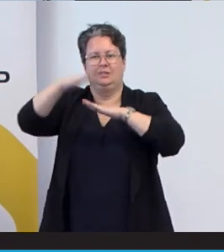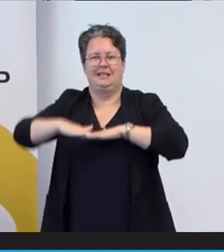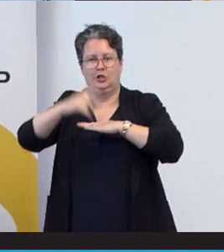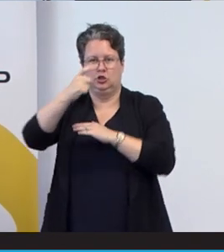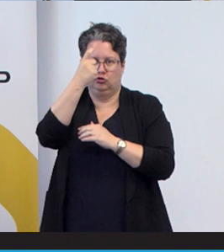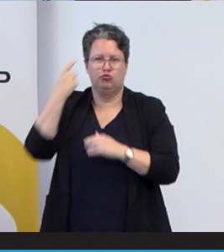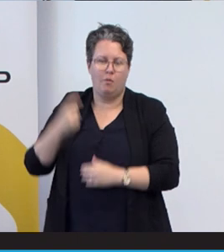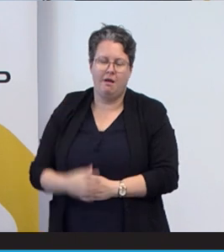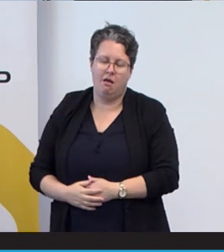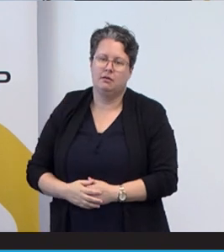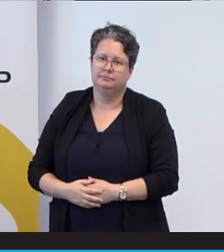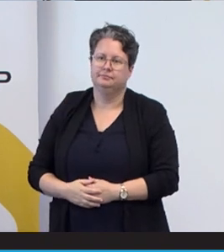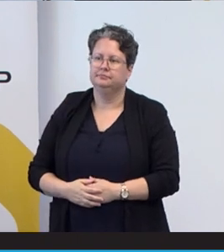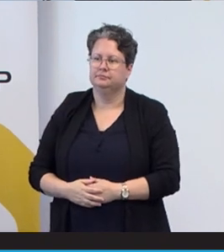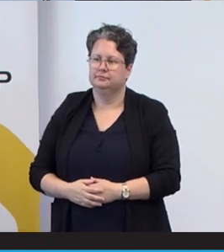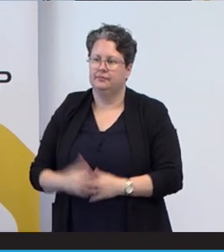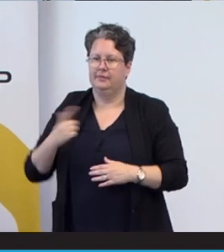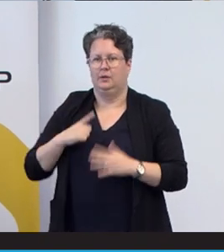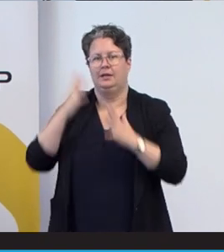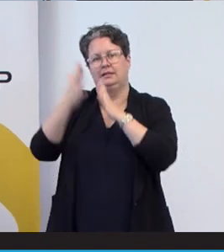That is what is designed for, to make it more so